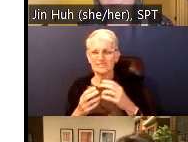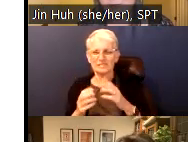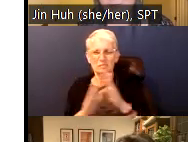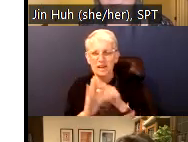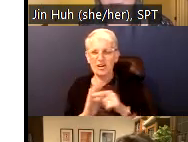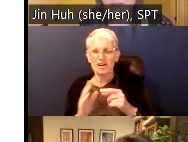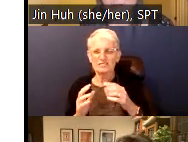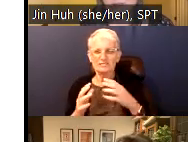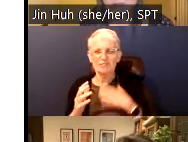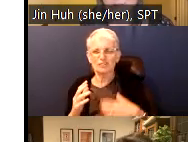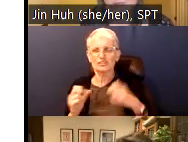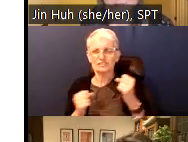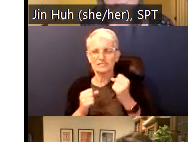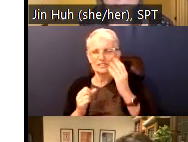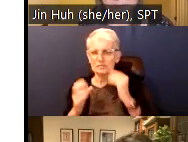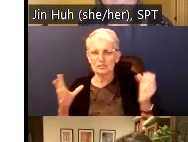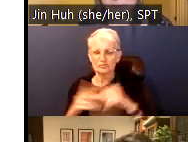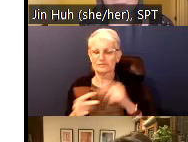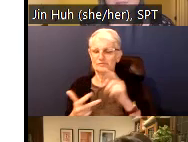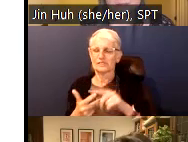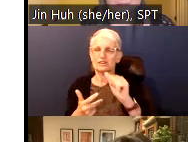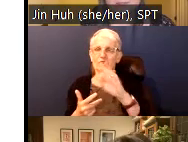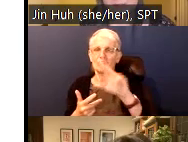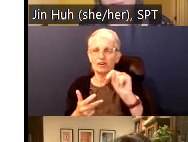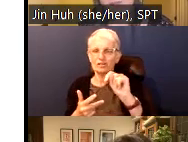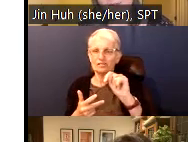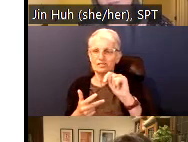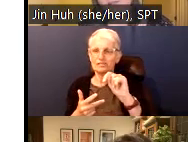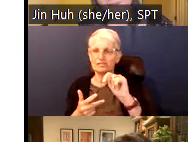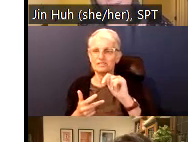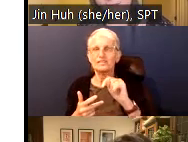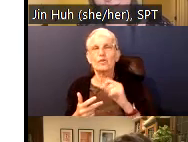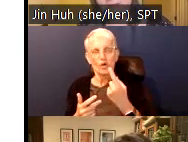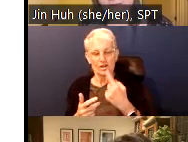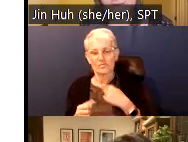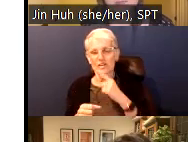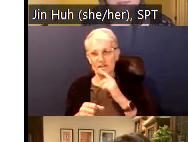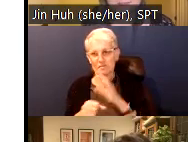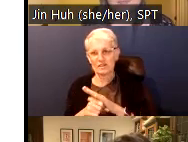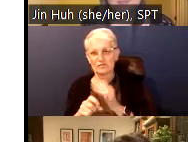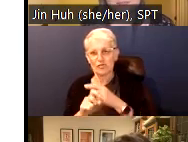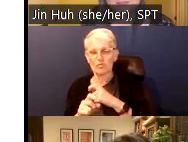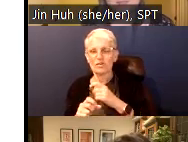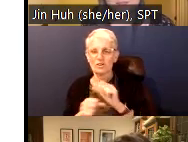And of course, there is the #ShowUpTO campaign we are part of the city for all platform and